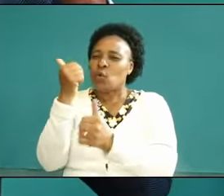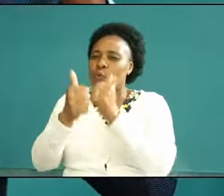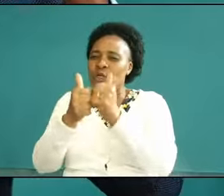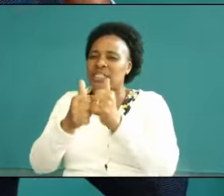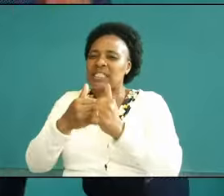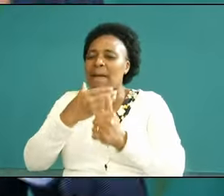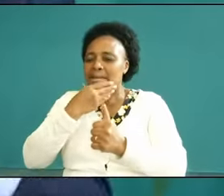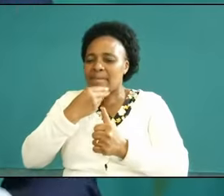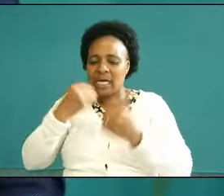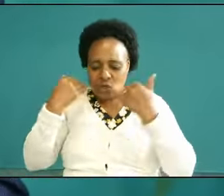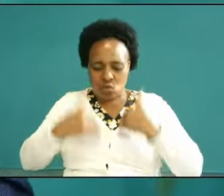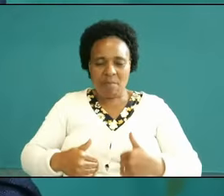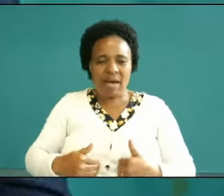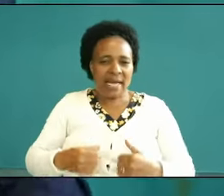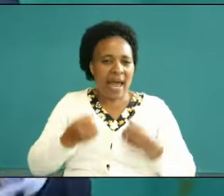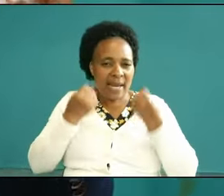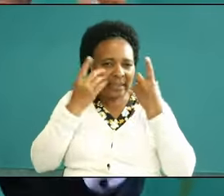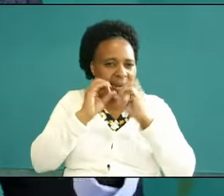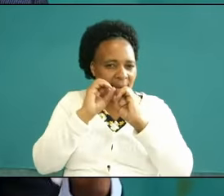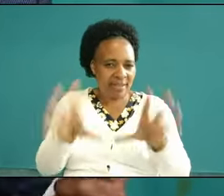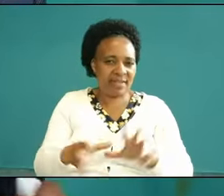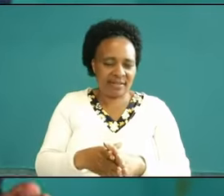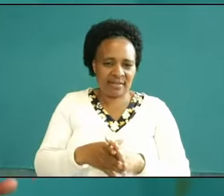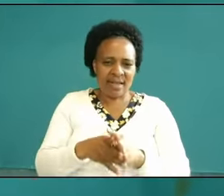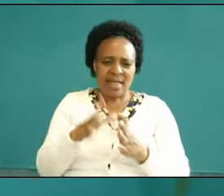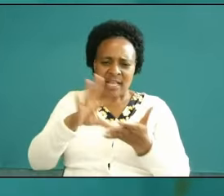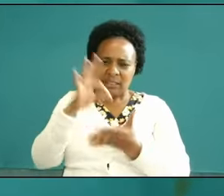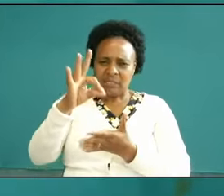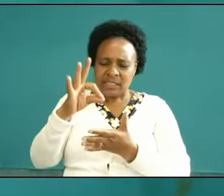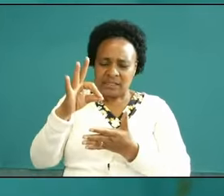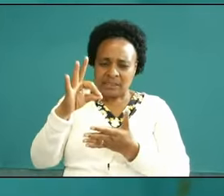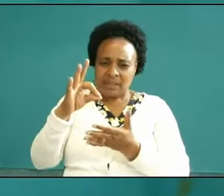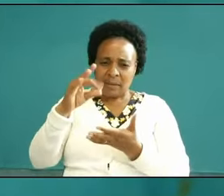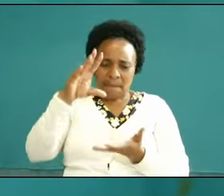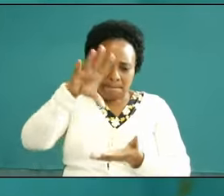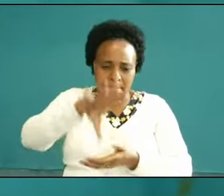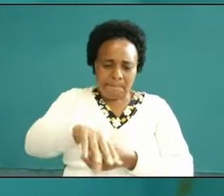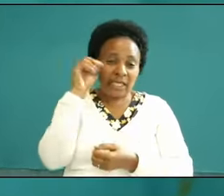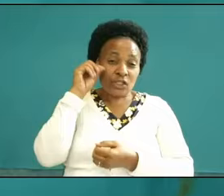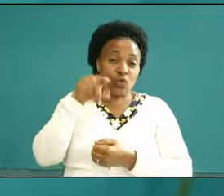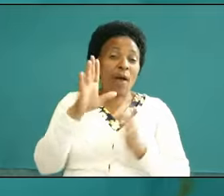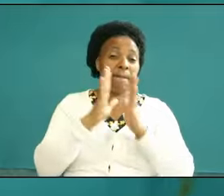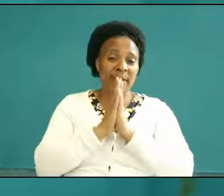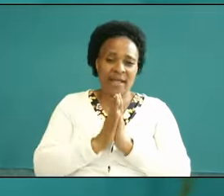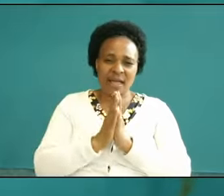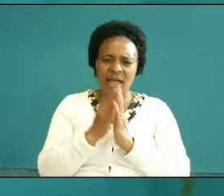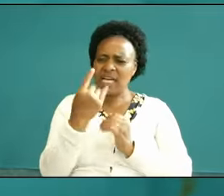speak and understand the spirit picks your prayer you are so weak you know everyone has an evil day